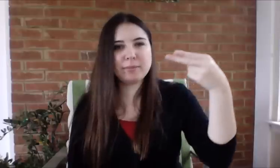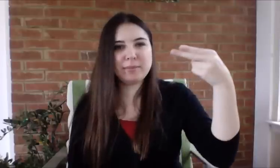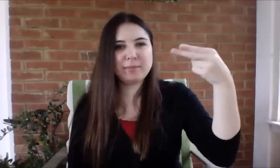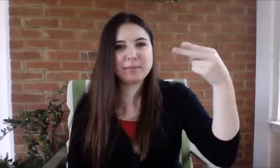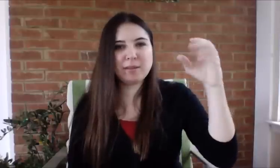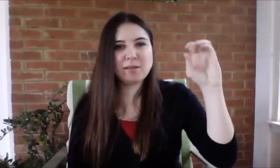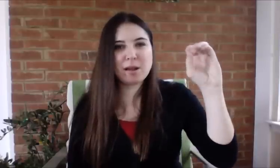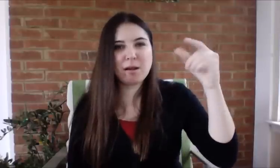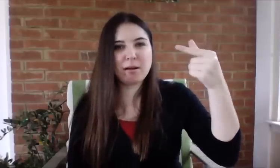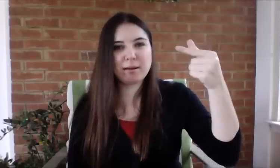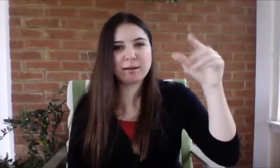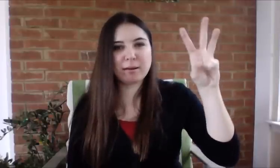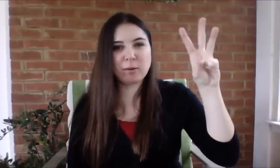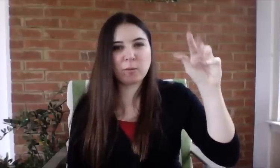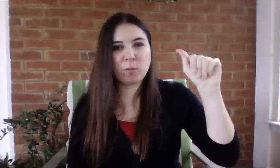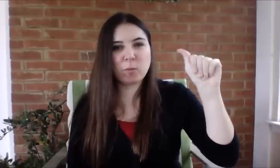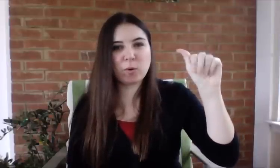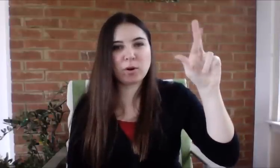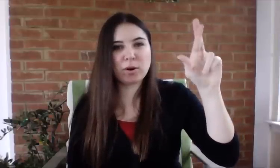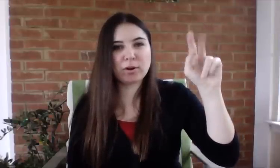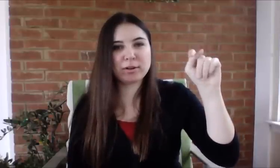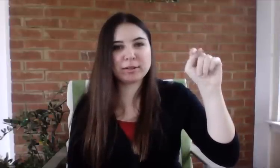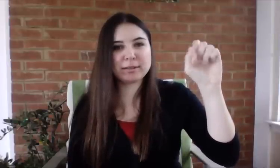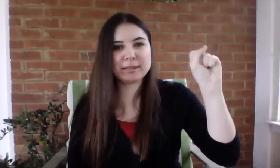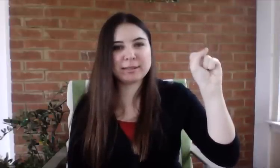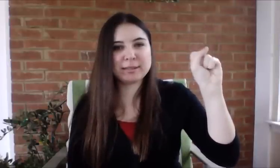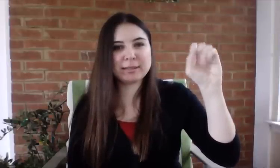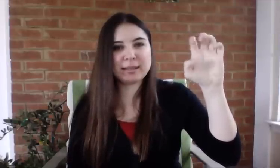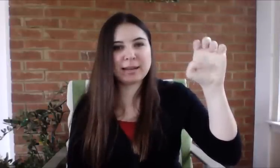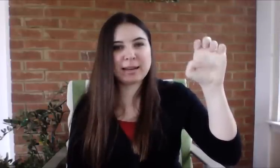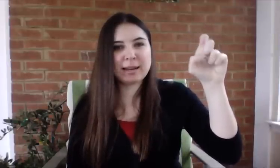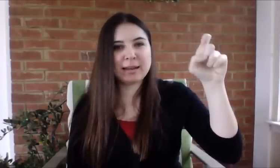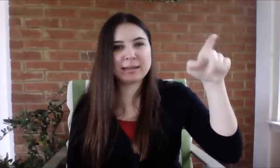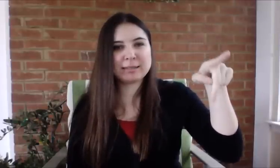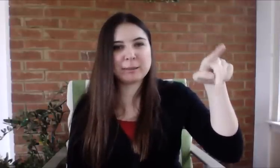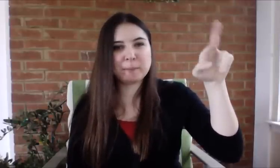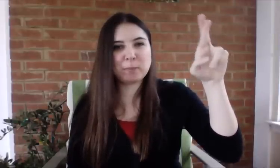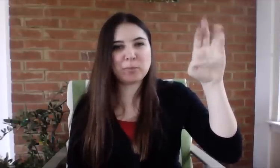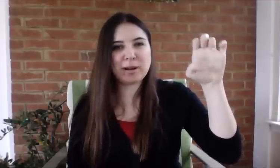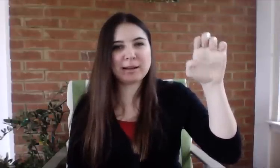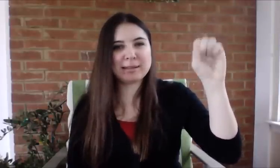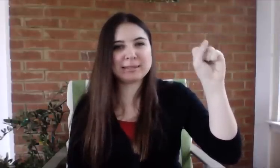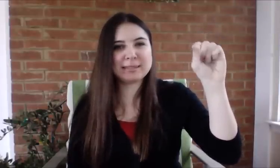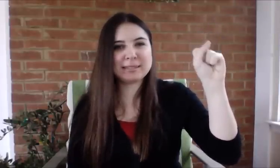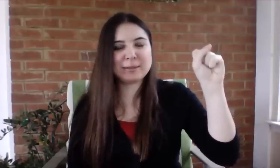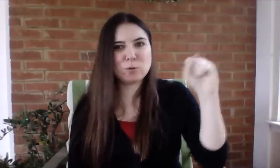Hogwarts Express